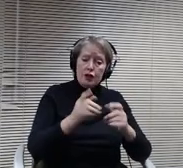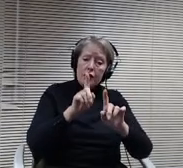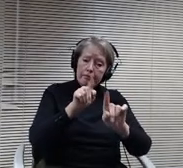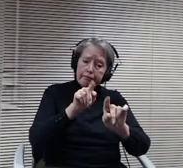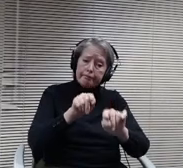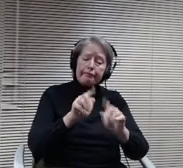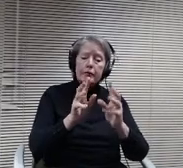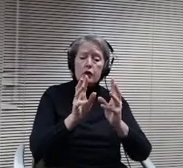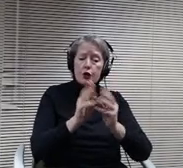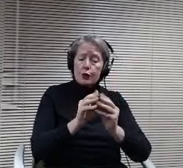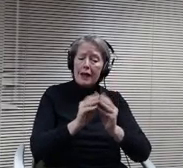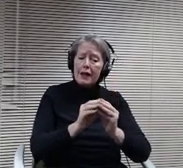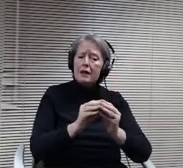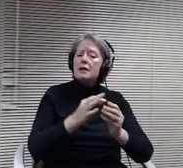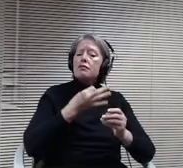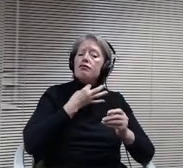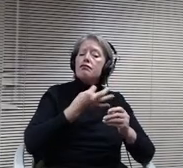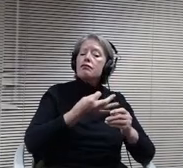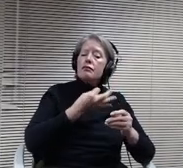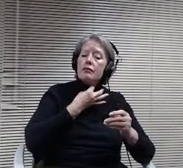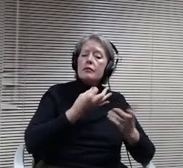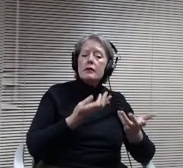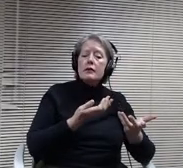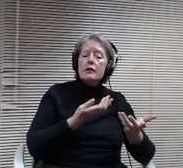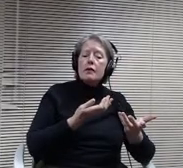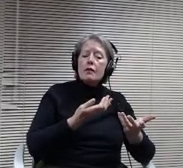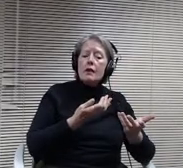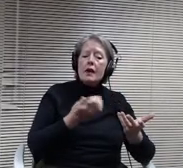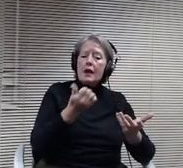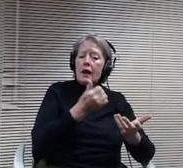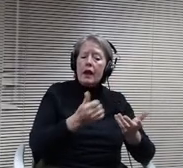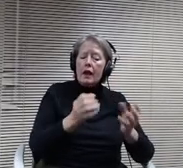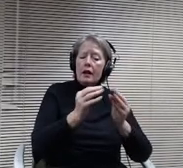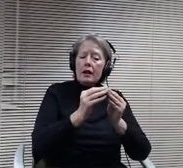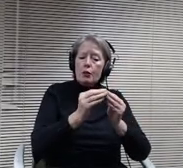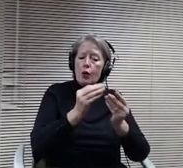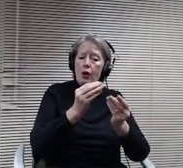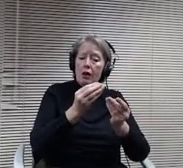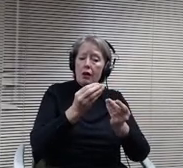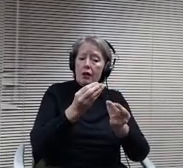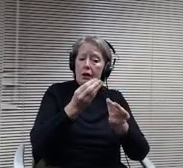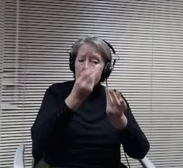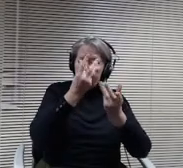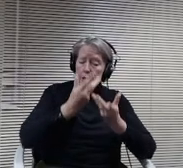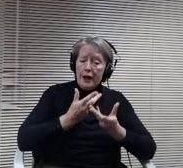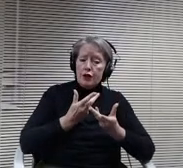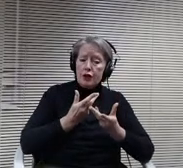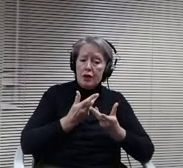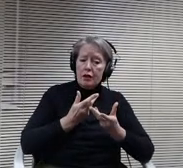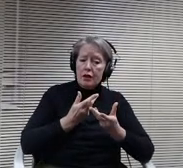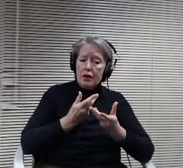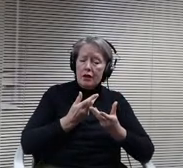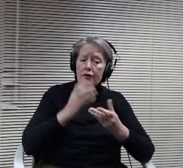Is there any additional insight that you have into upcoming changes that we might expect to hear more about?